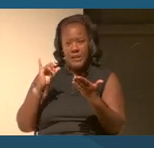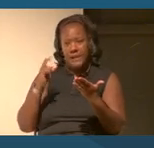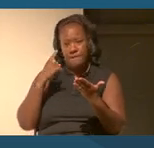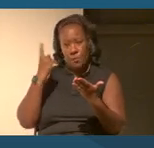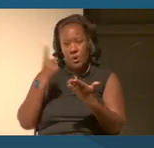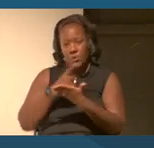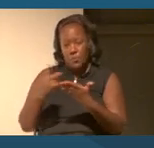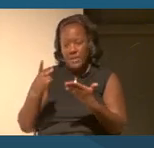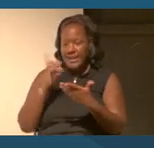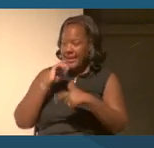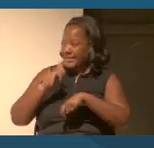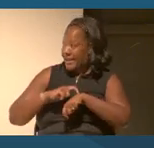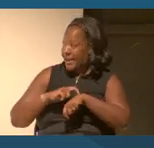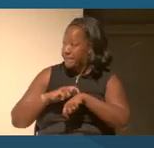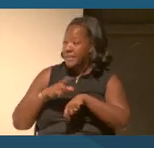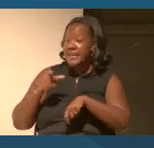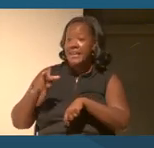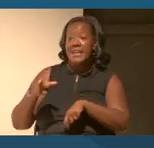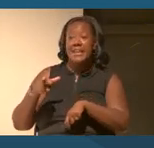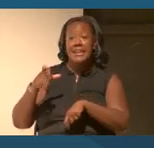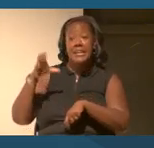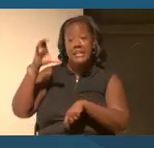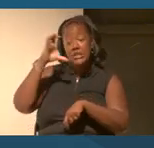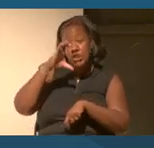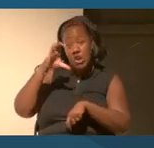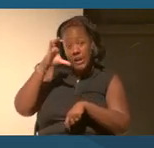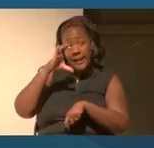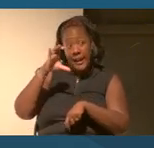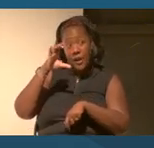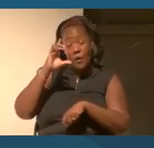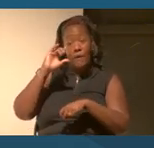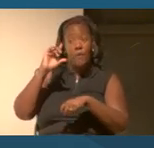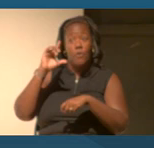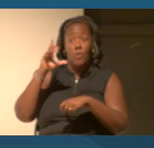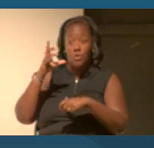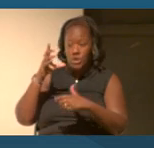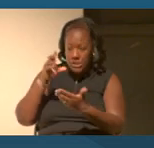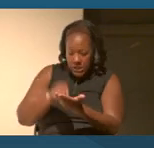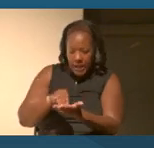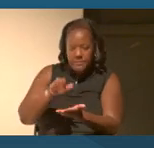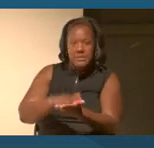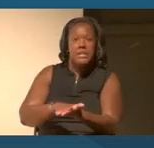He sought out firsthand documentation of the Holocaust to show us.